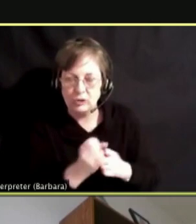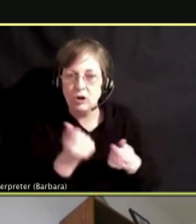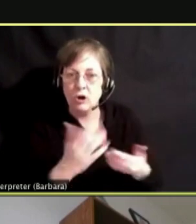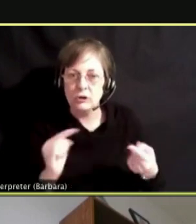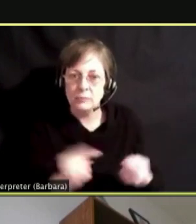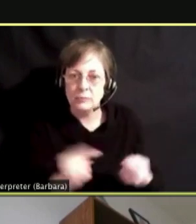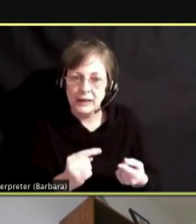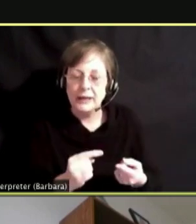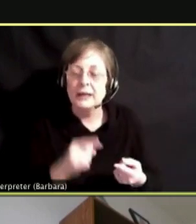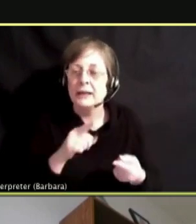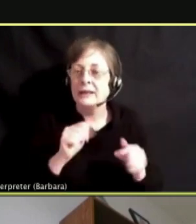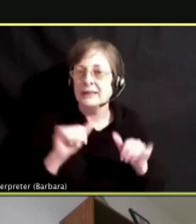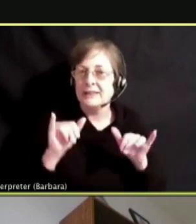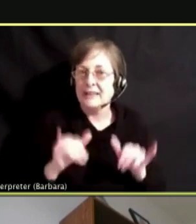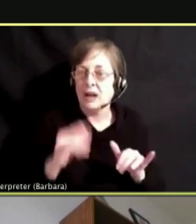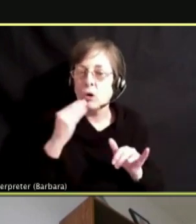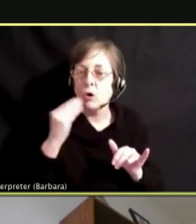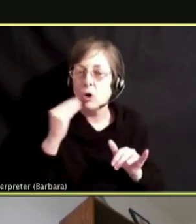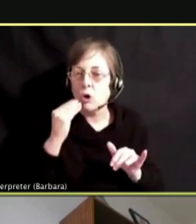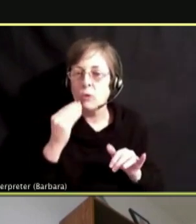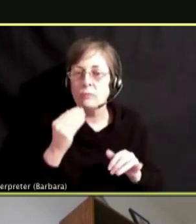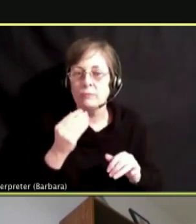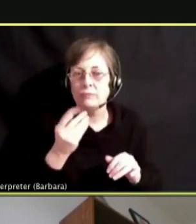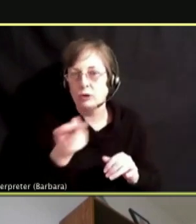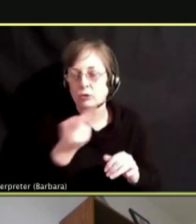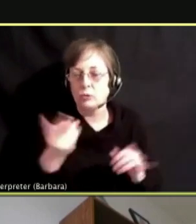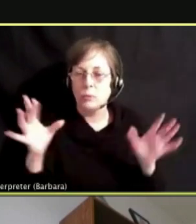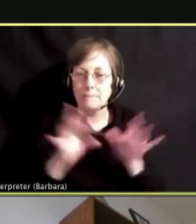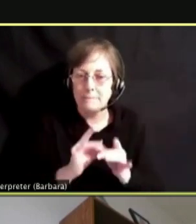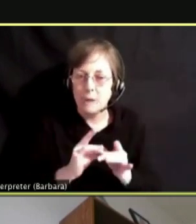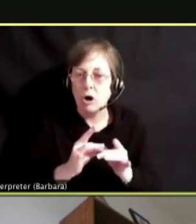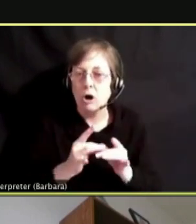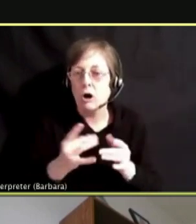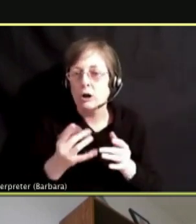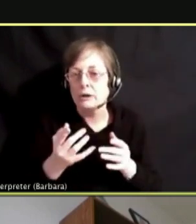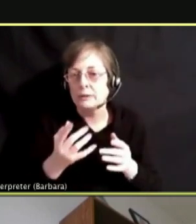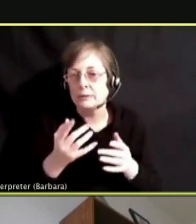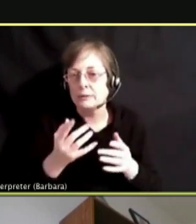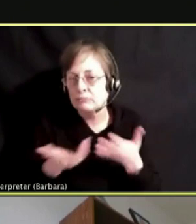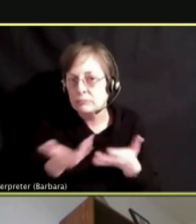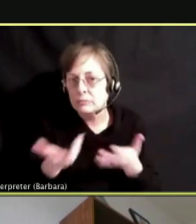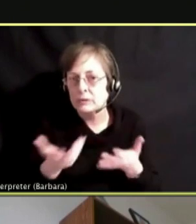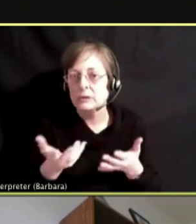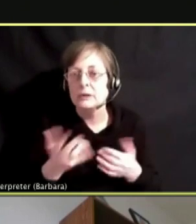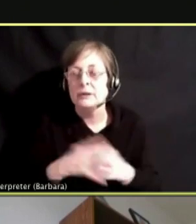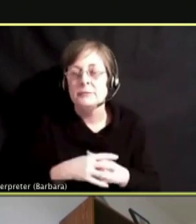BONDING TIME BETWEEN YOU TWO BEFORE YOU SEND THEM OFF TO SCHOOL WHERE THEY WILL BASICALLY